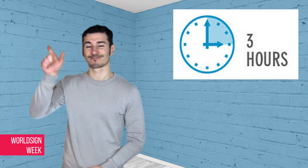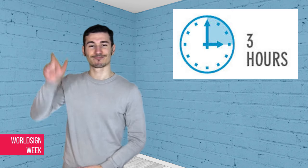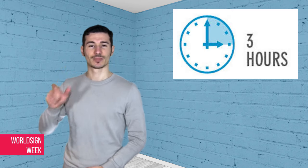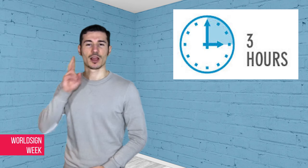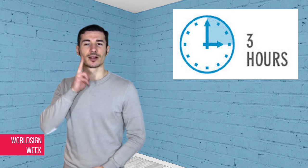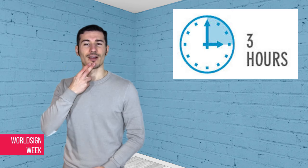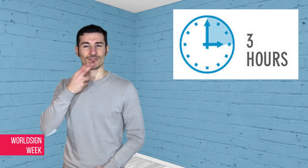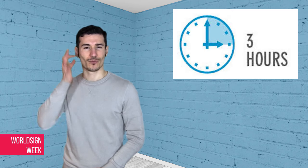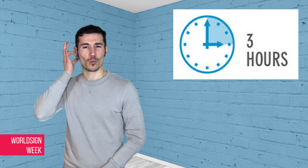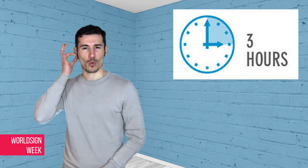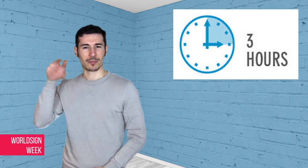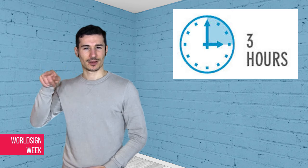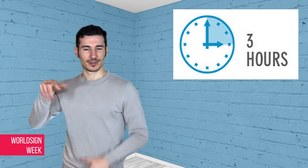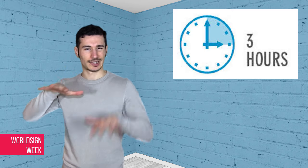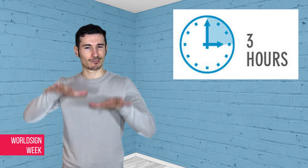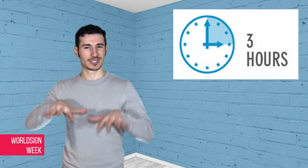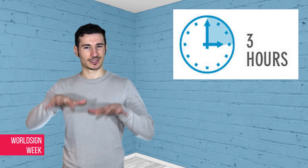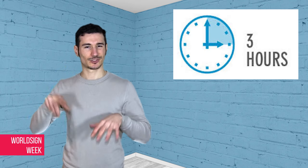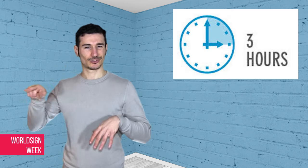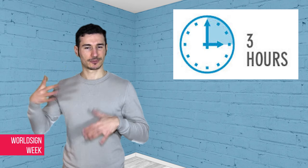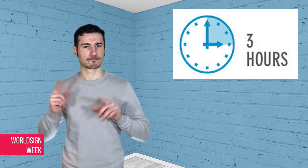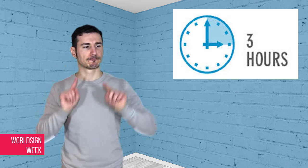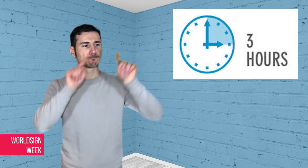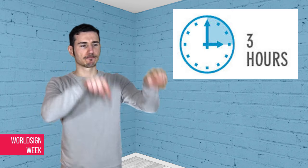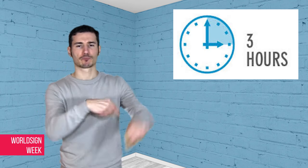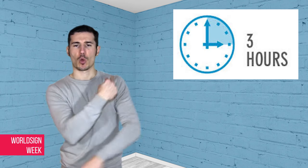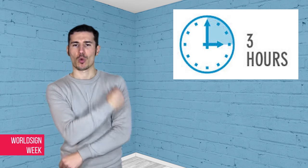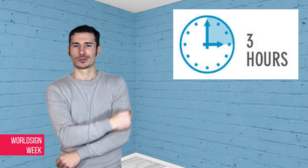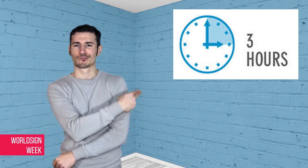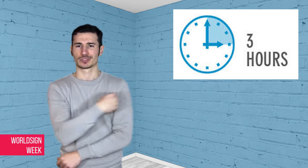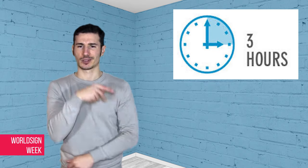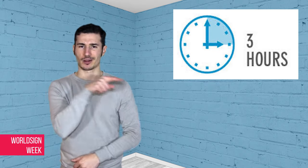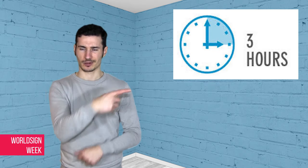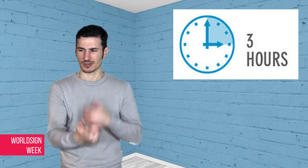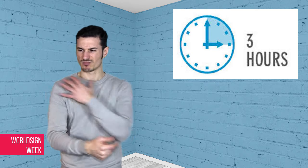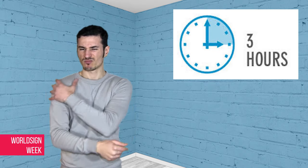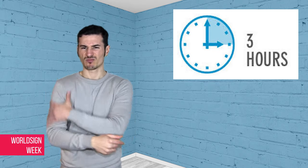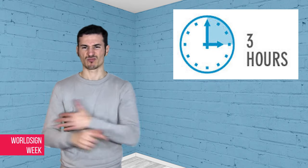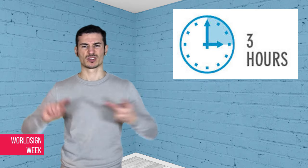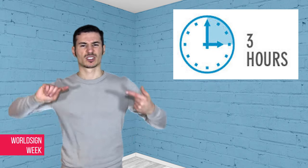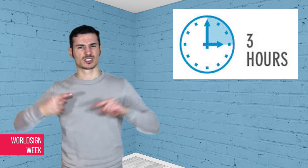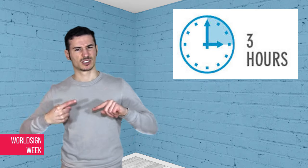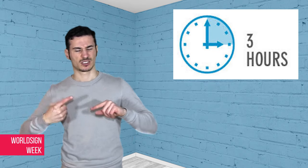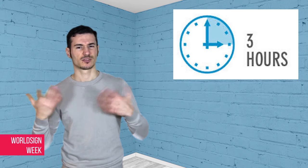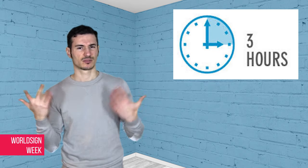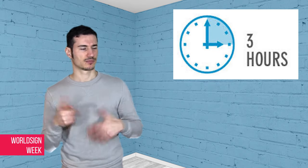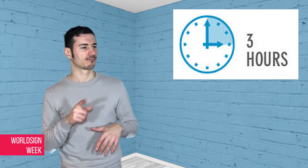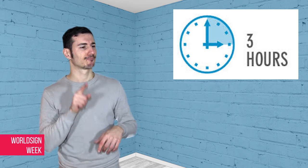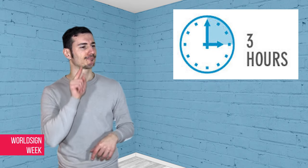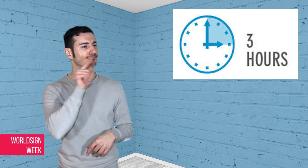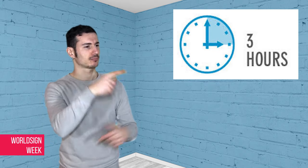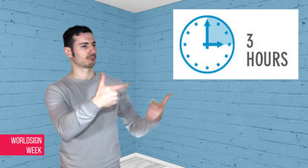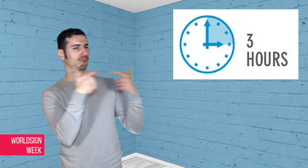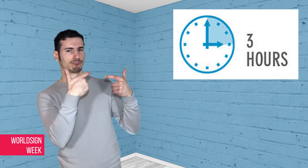Alessio: A Deaf British woman, who went to hospital for an arm injury, was